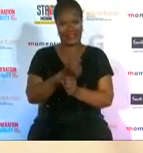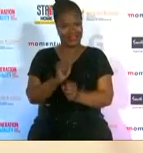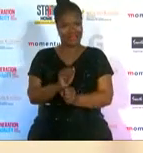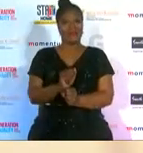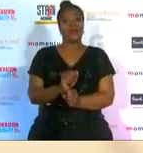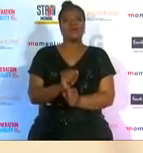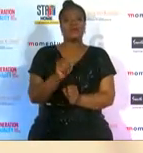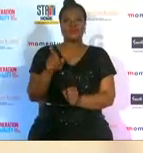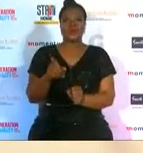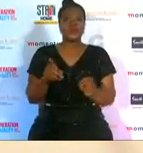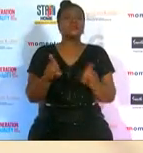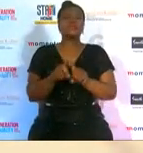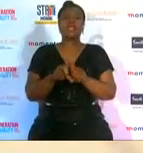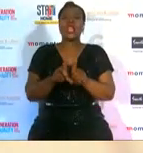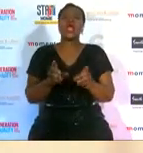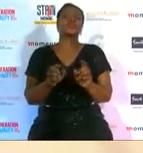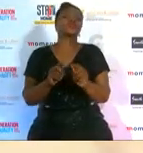scenery challenge yourself a woman you can do this you know